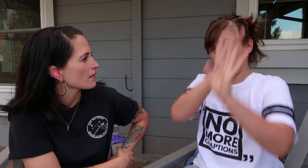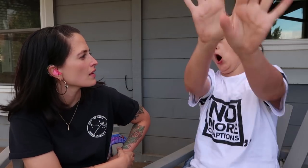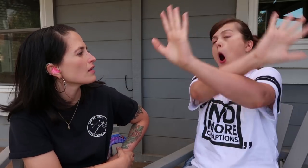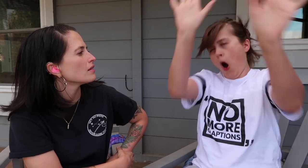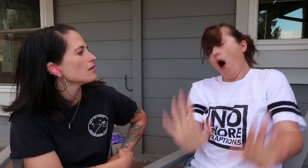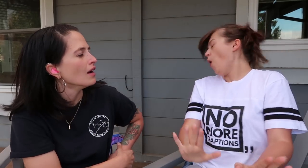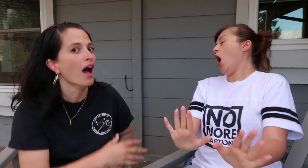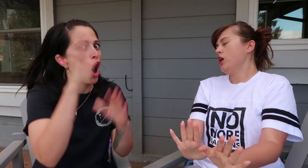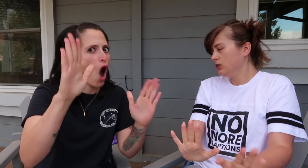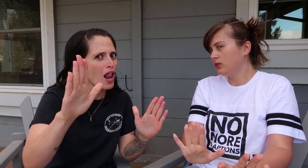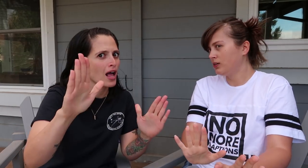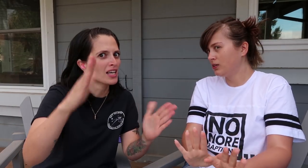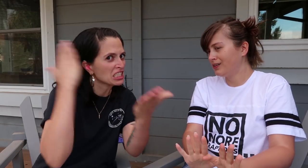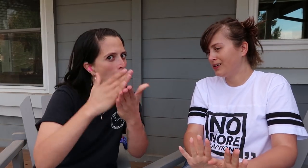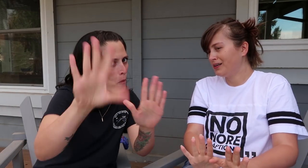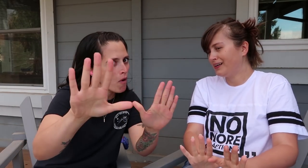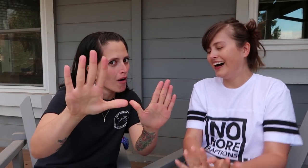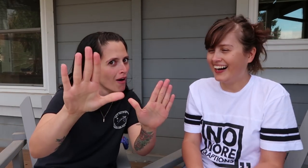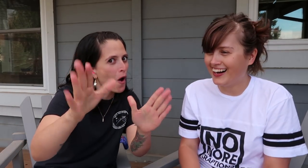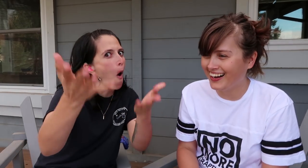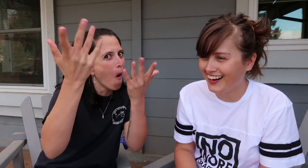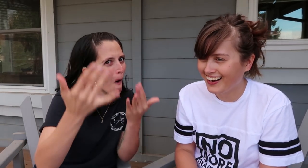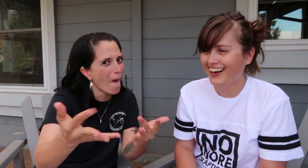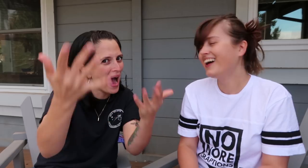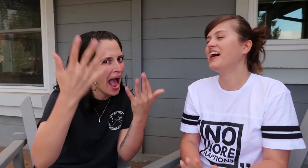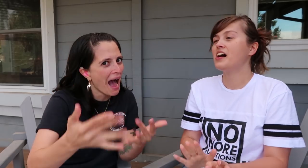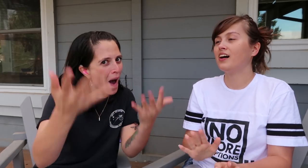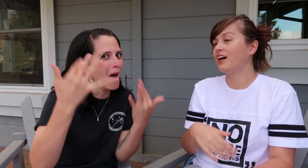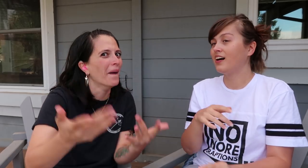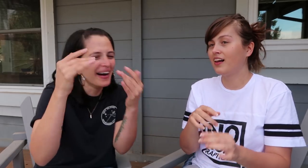Now hold on! Hold it! Stop right there! Wait a minute.